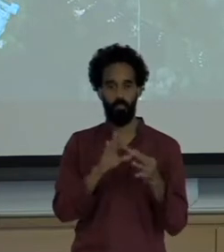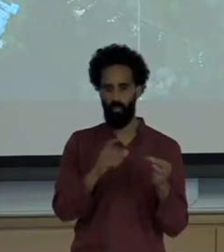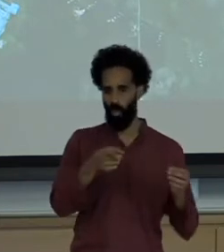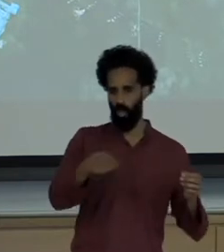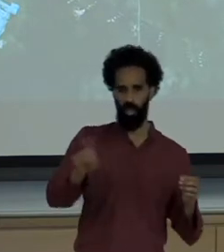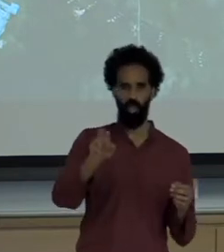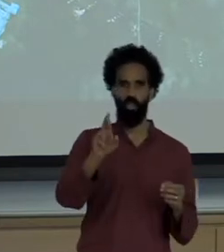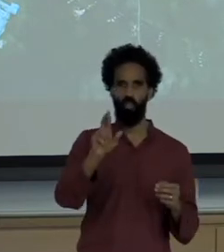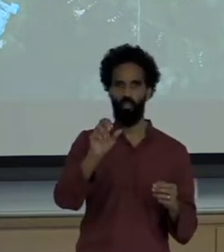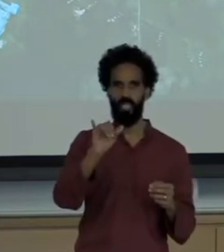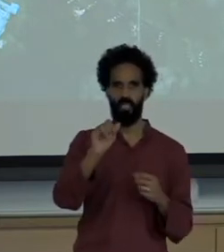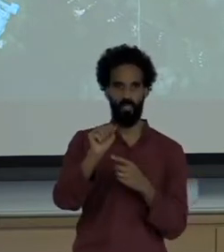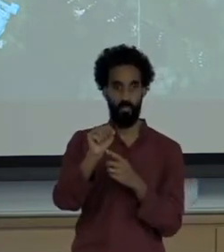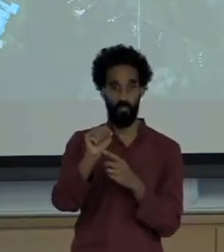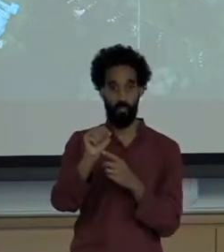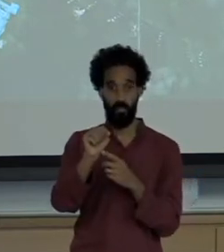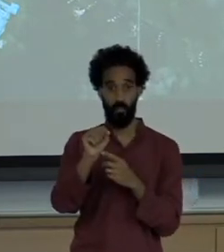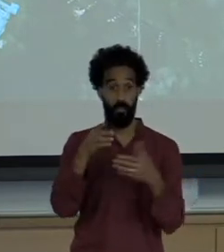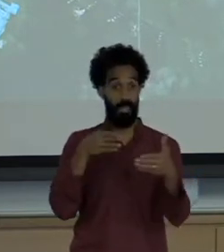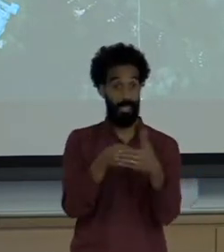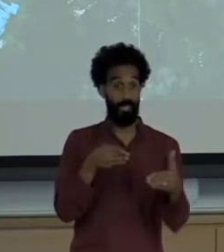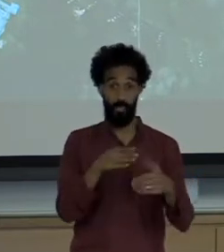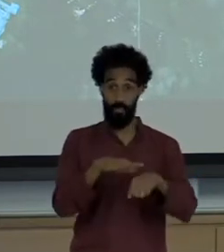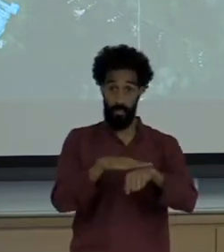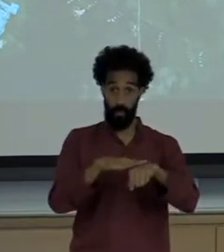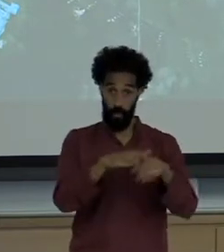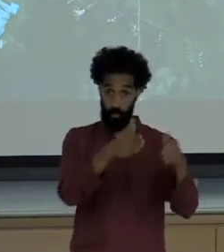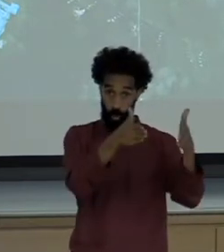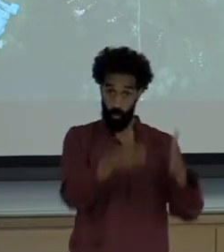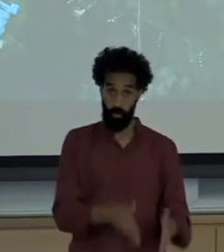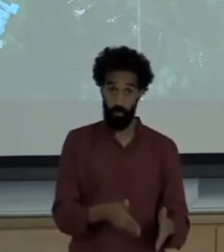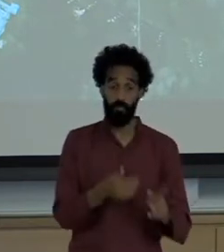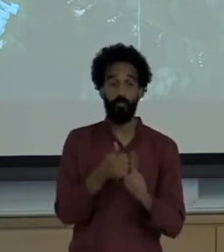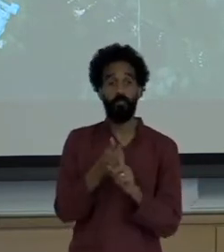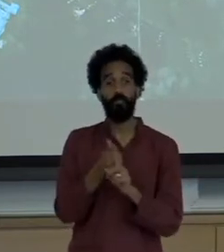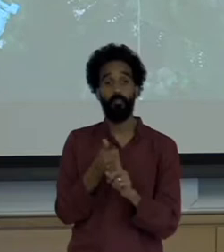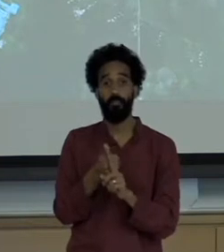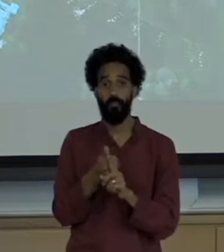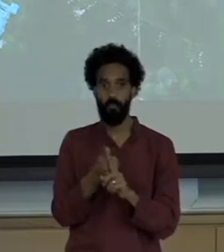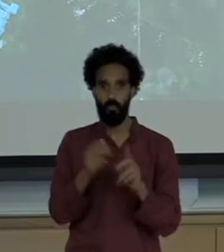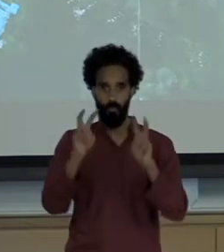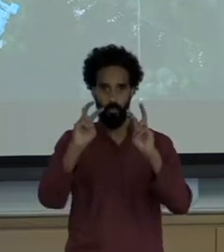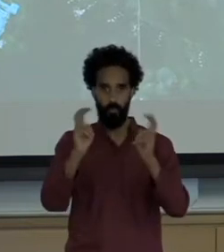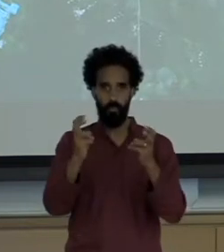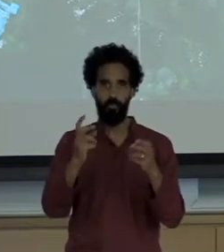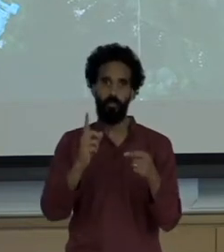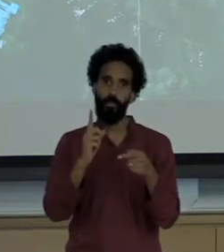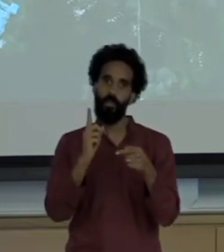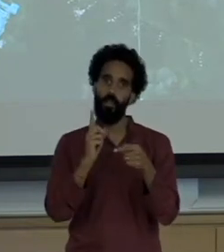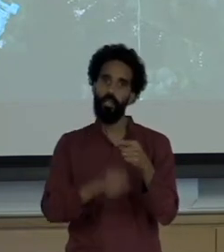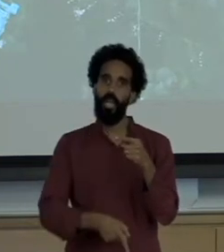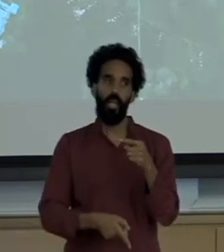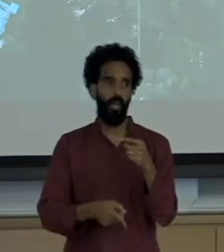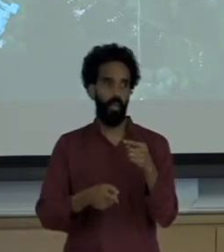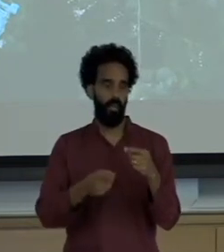Against an indigenous person in his words here, "You cannot call an indigenous person